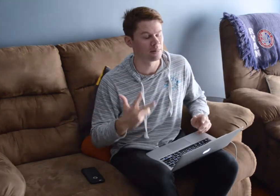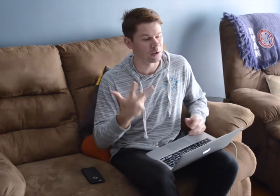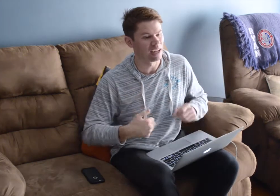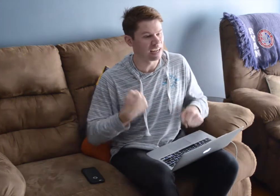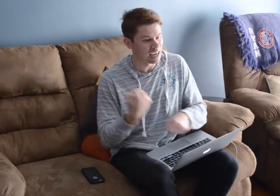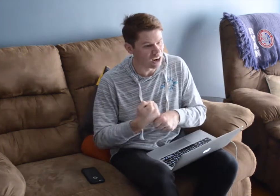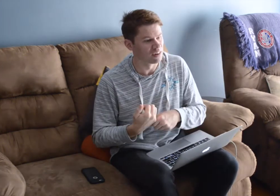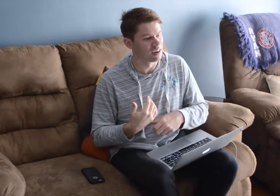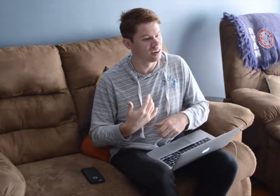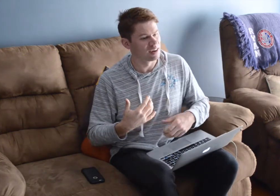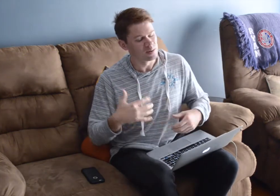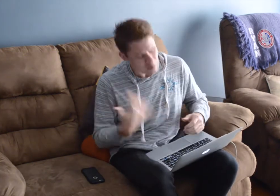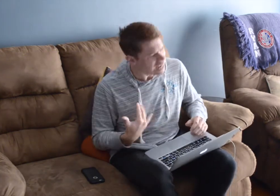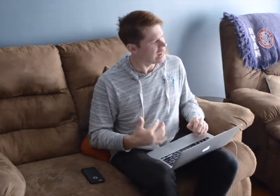THREE YEARS WOW!!!